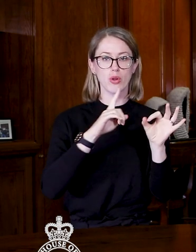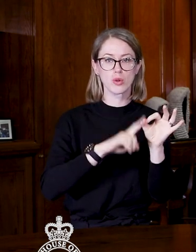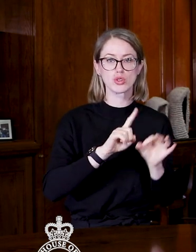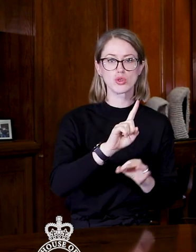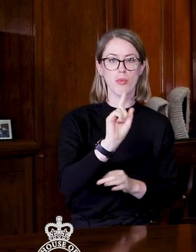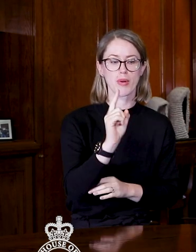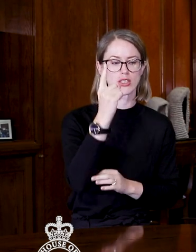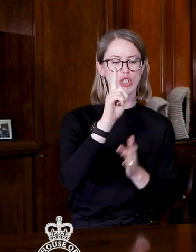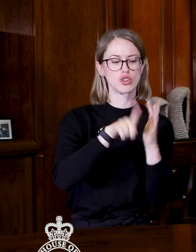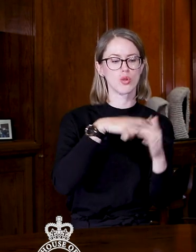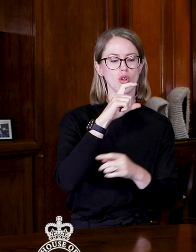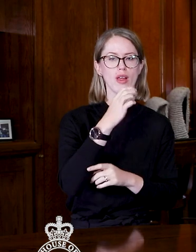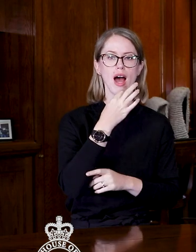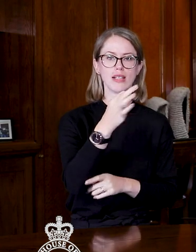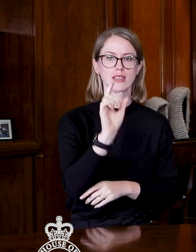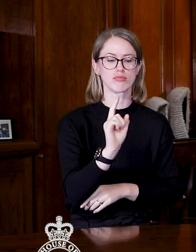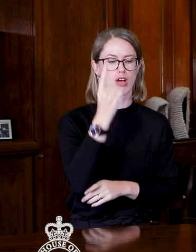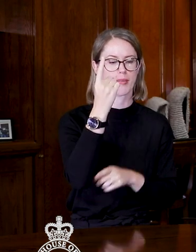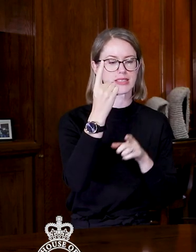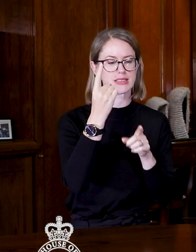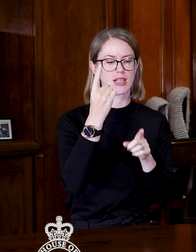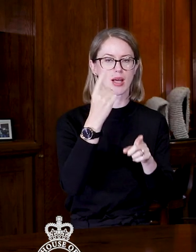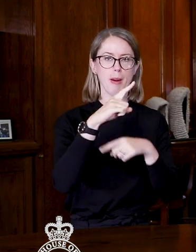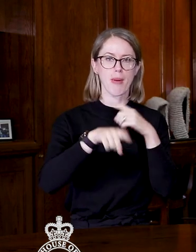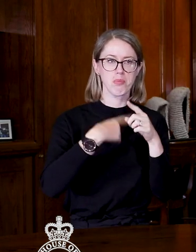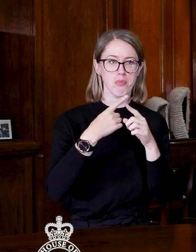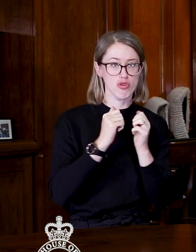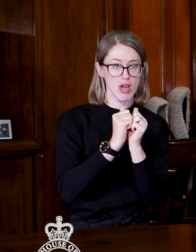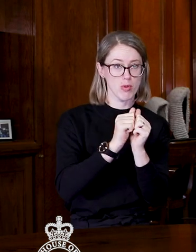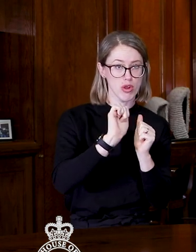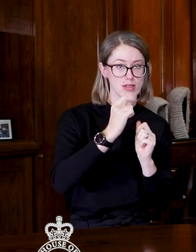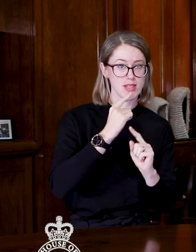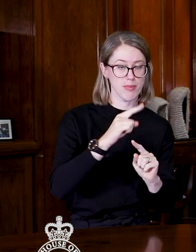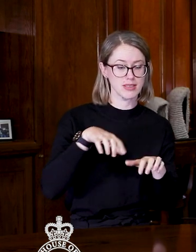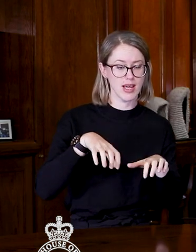Hon Judith Collins to the Prime Minister about standing by her statements and actions.